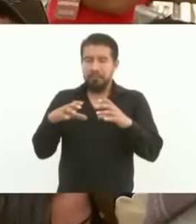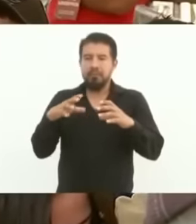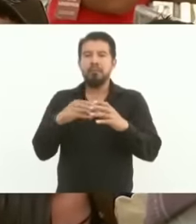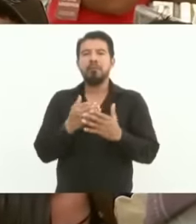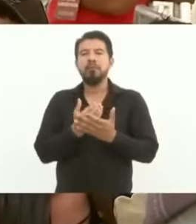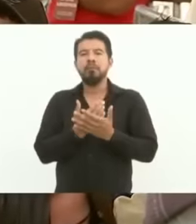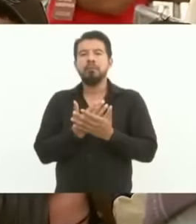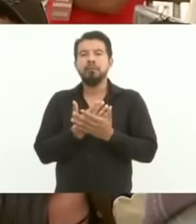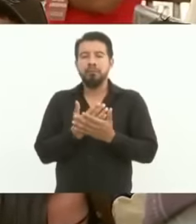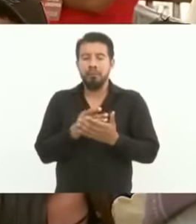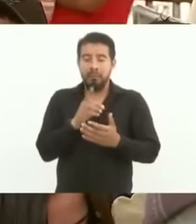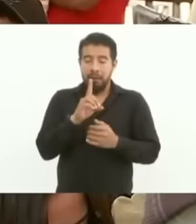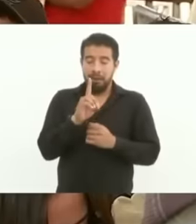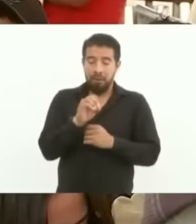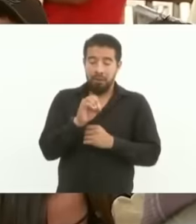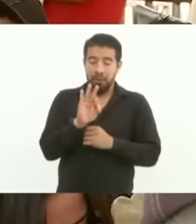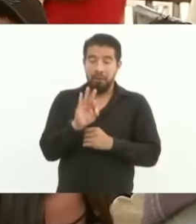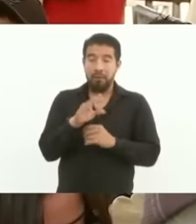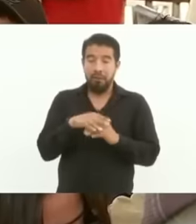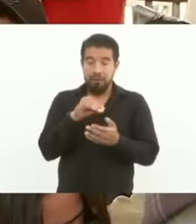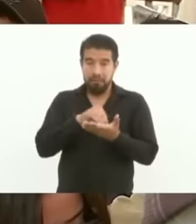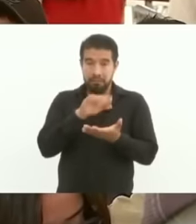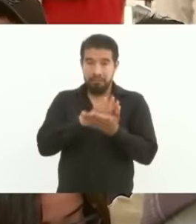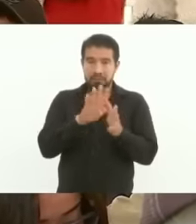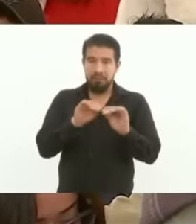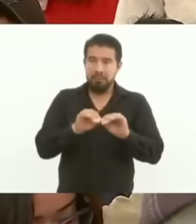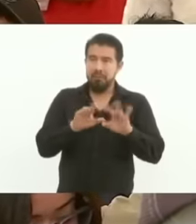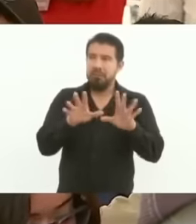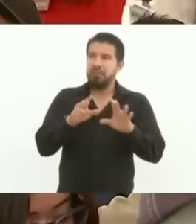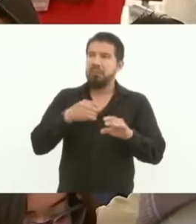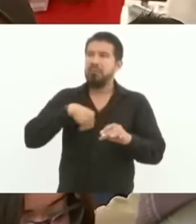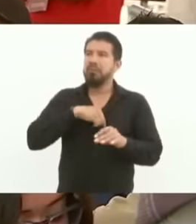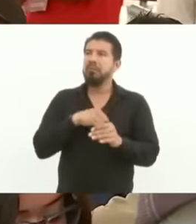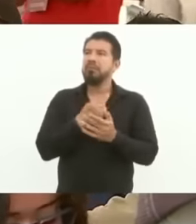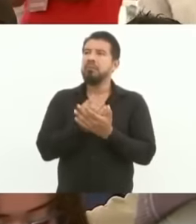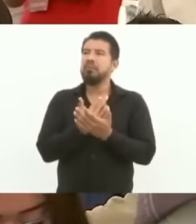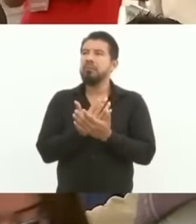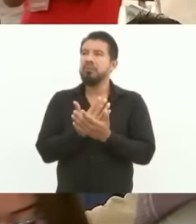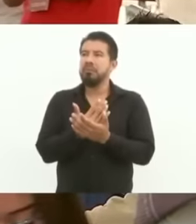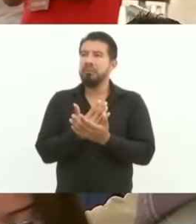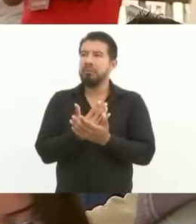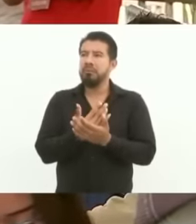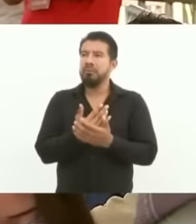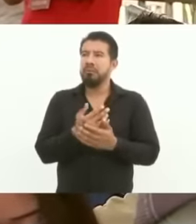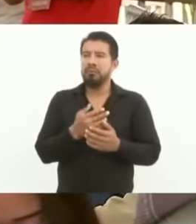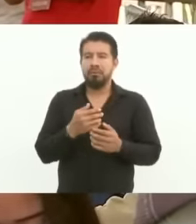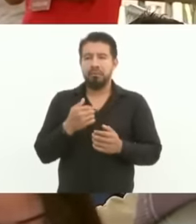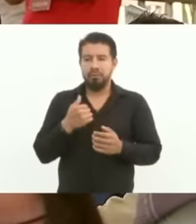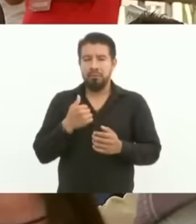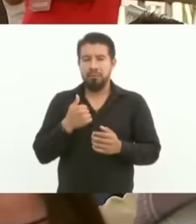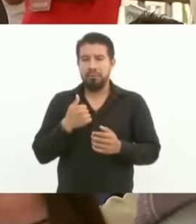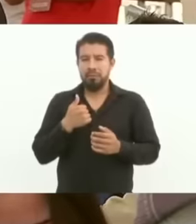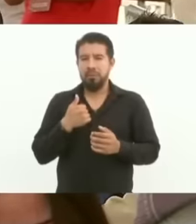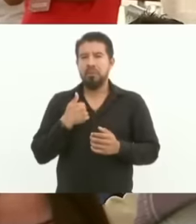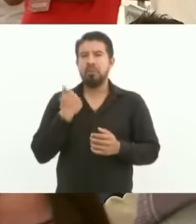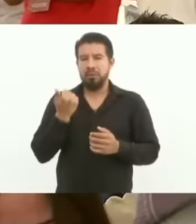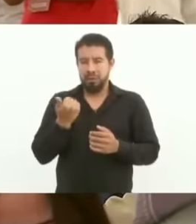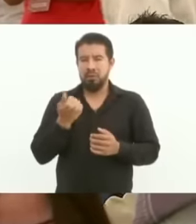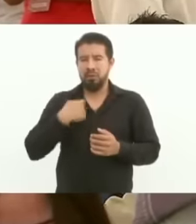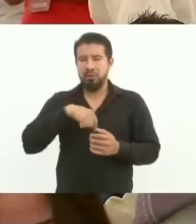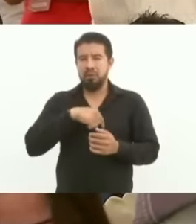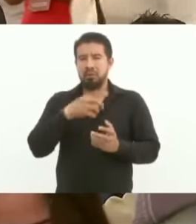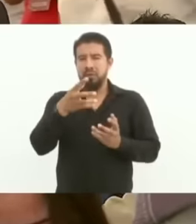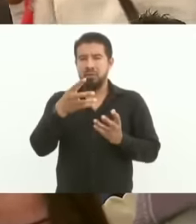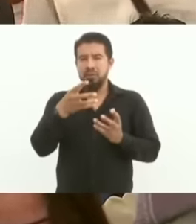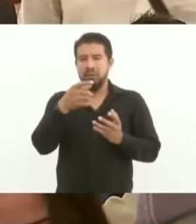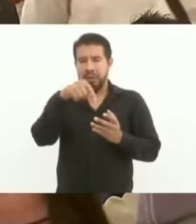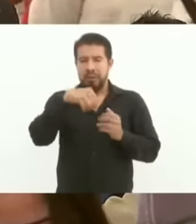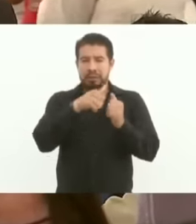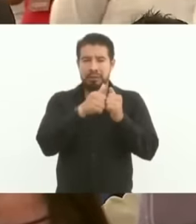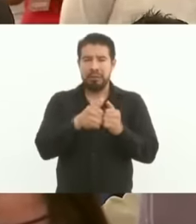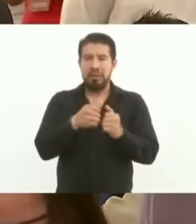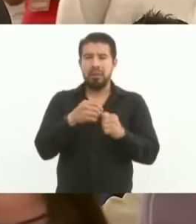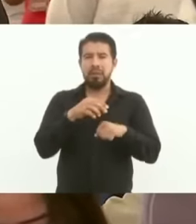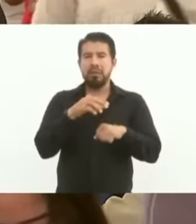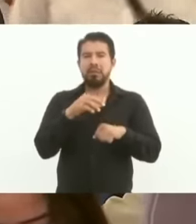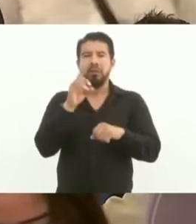of the Official Gazette of the Federation, taking advantage of Dr. Claudia who will very soon be